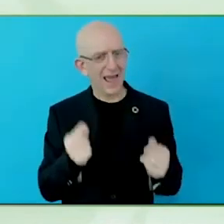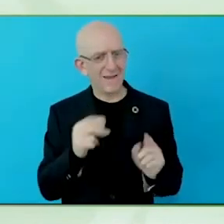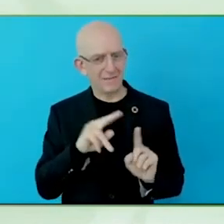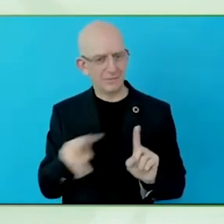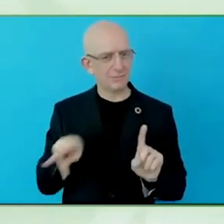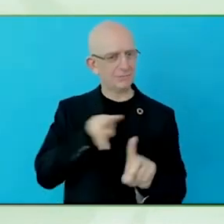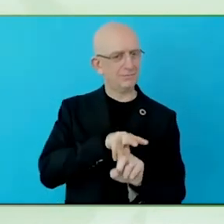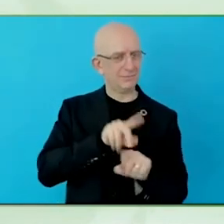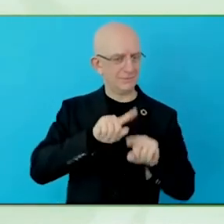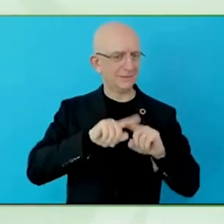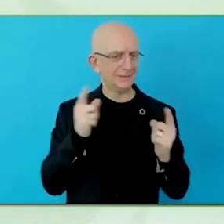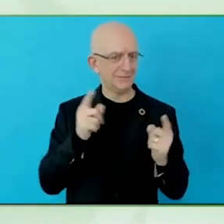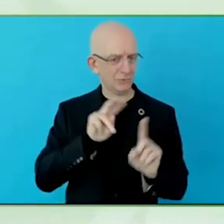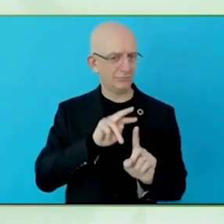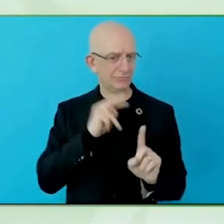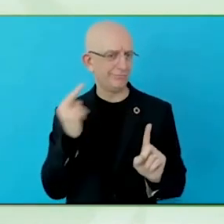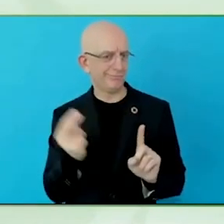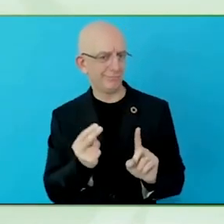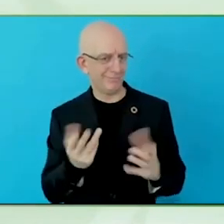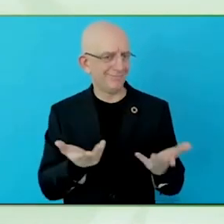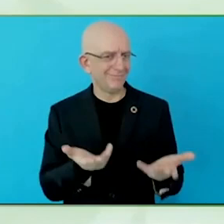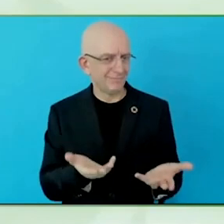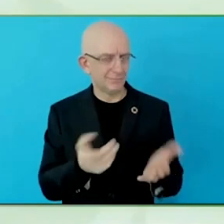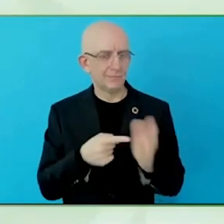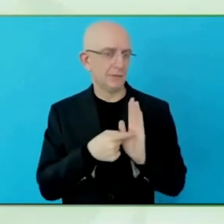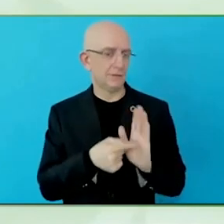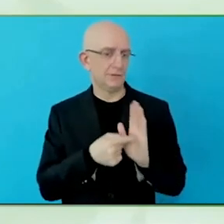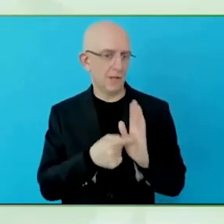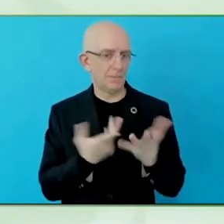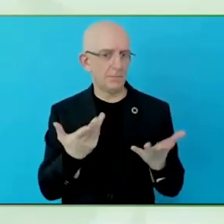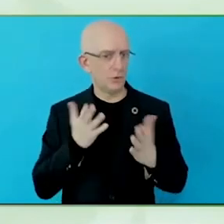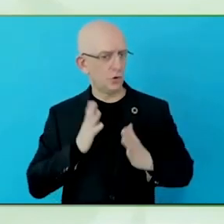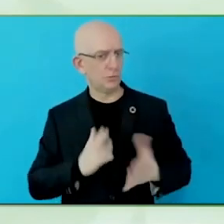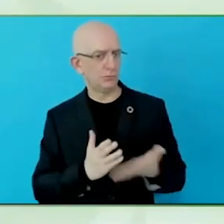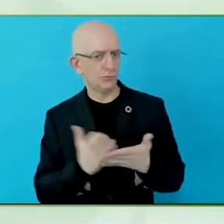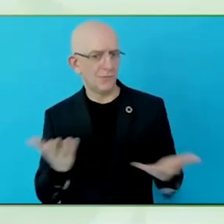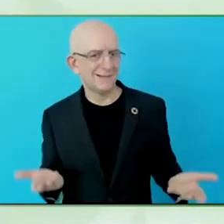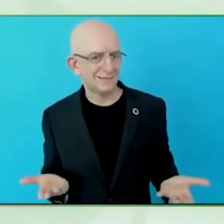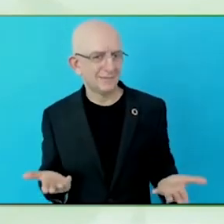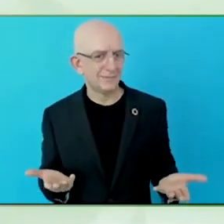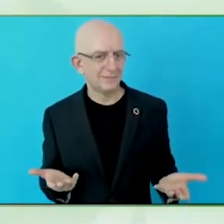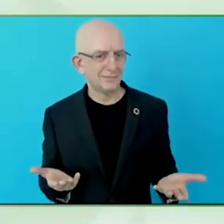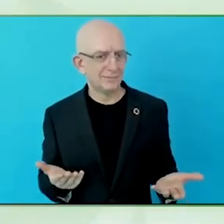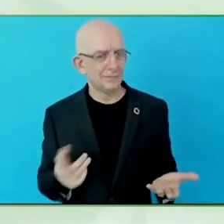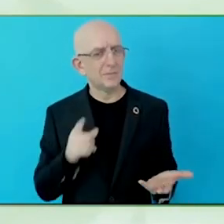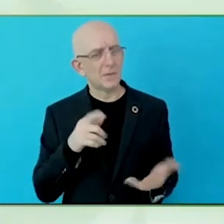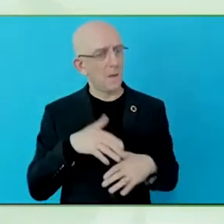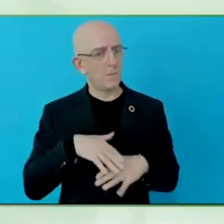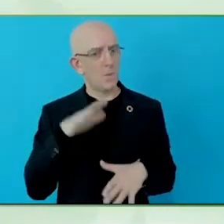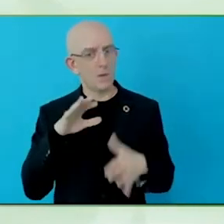no one questions that, it is a simple thing, city technology is